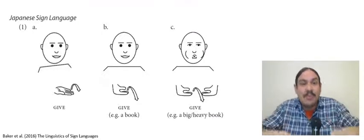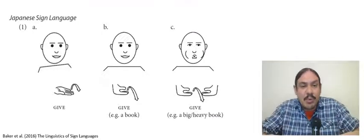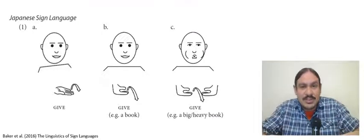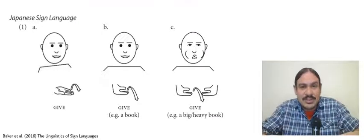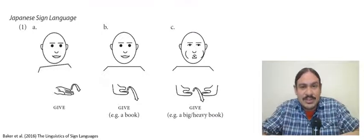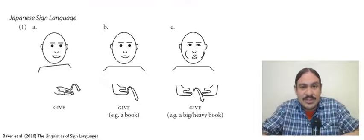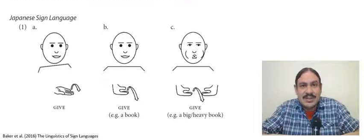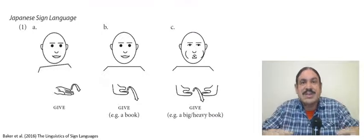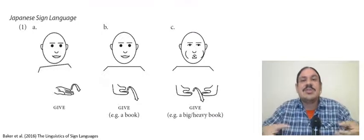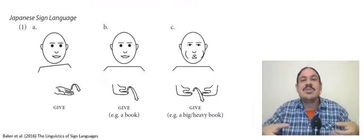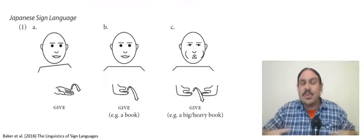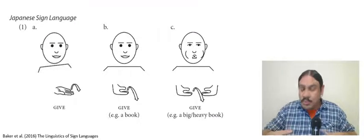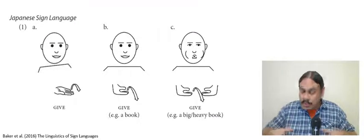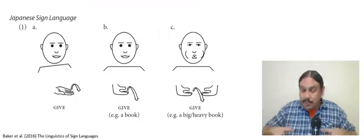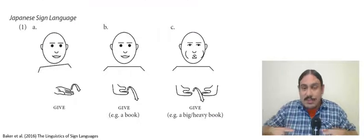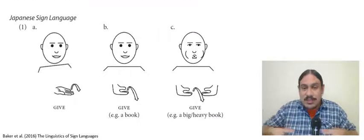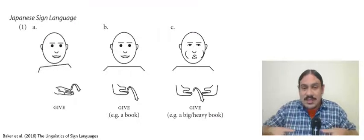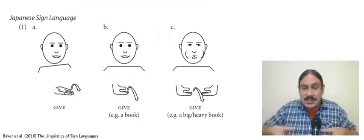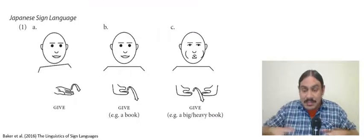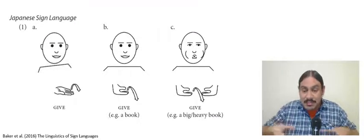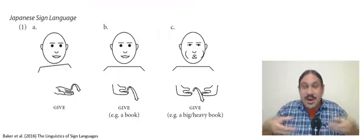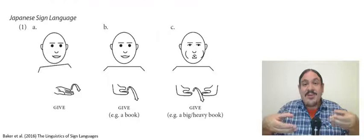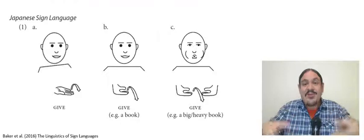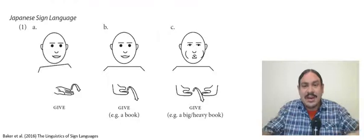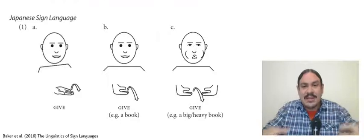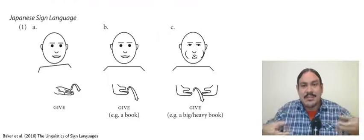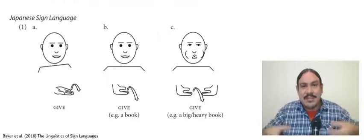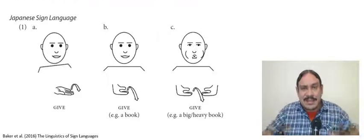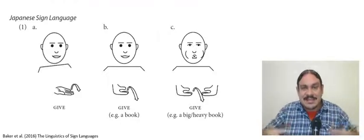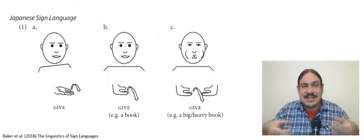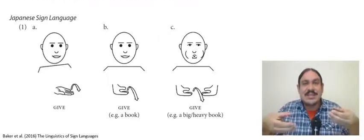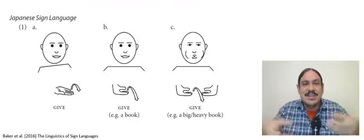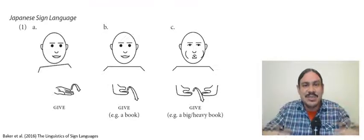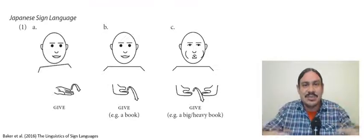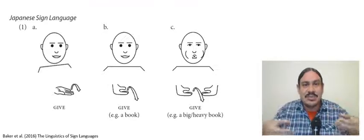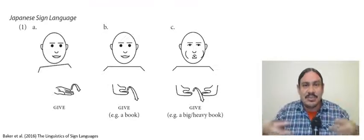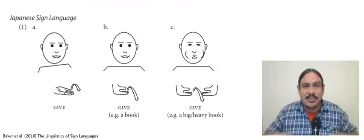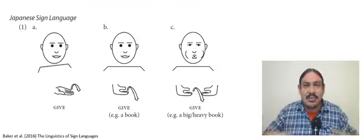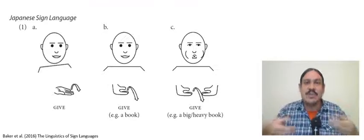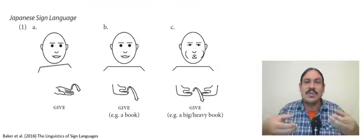the root this is a kind of ablaut like in "man" versus "men"